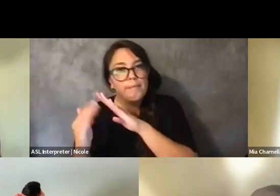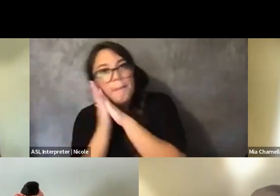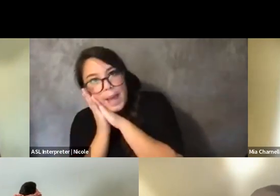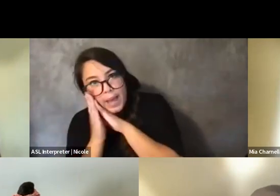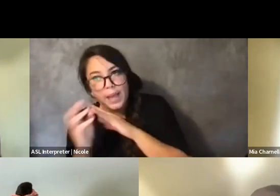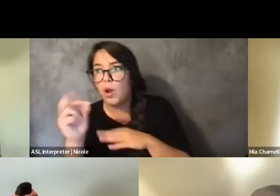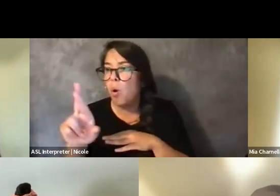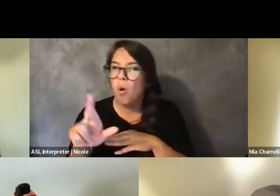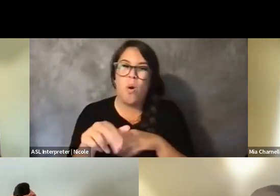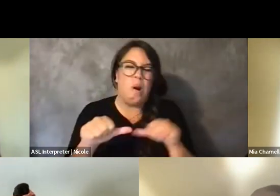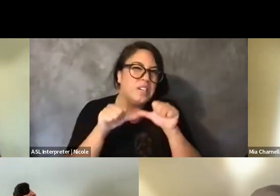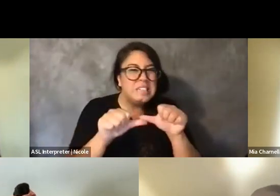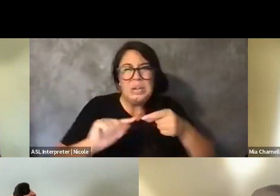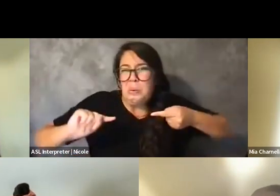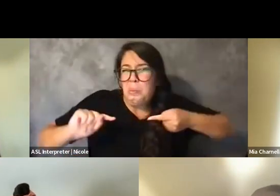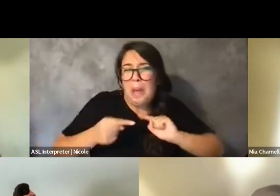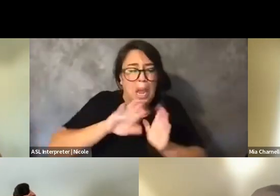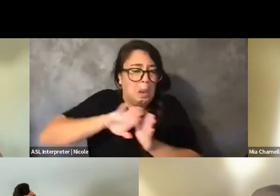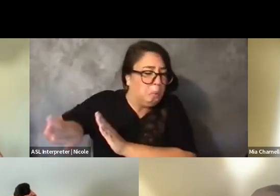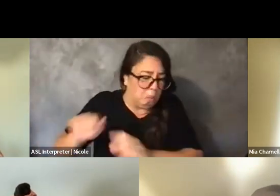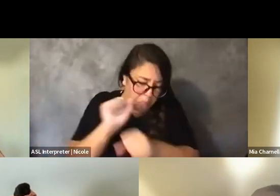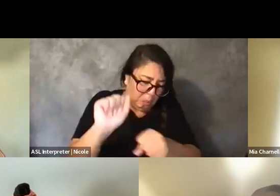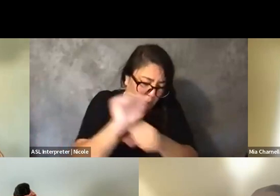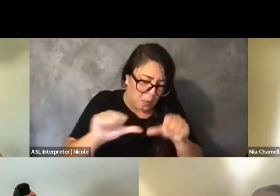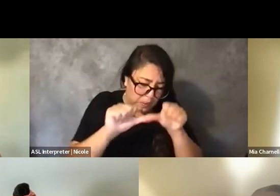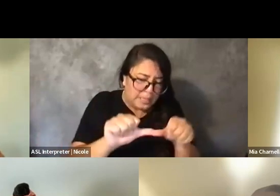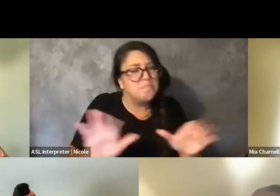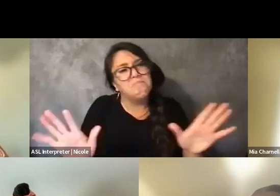through pain and, you know, helps us like kind of work through some